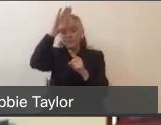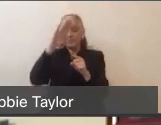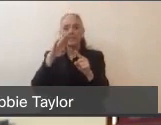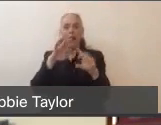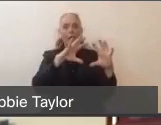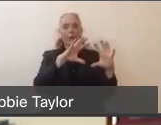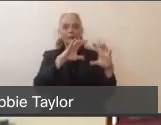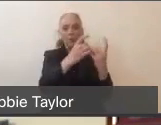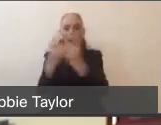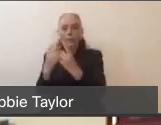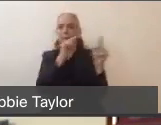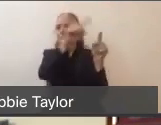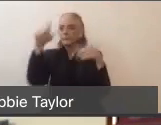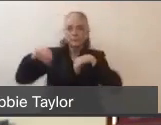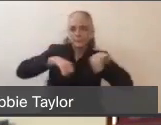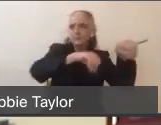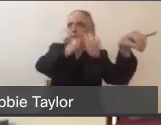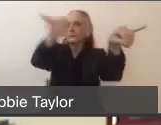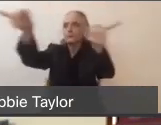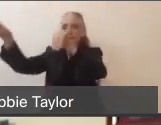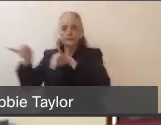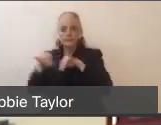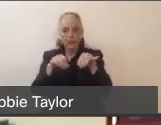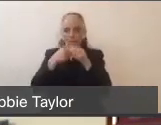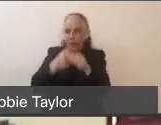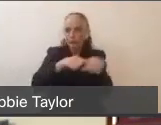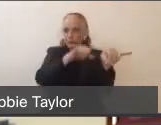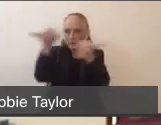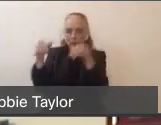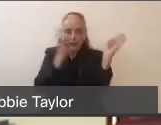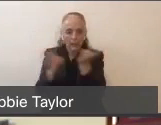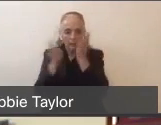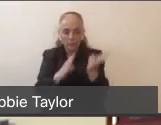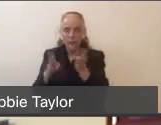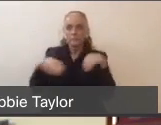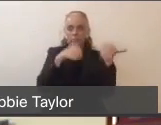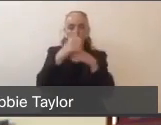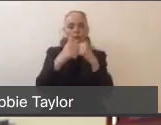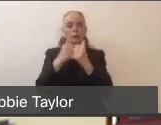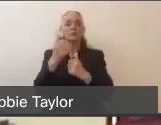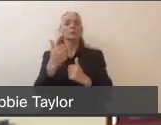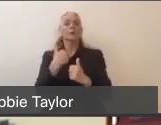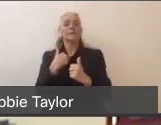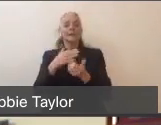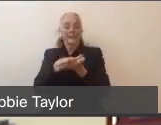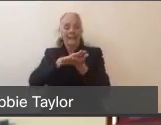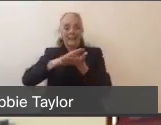and that we're all doing everything the same way. We have cleaning processes, at each of our stations